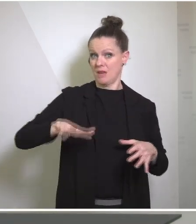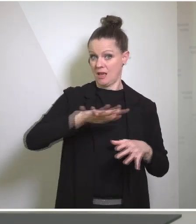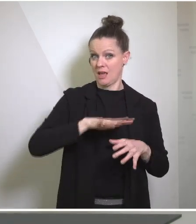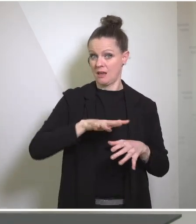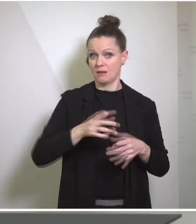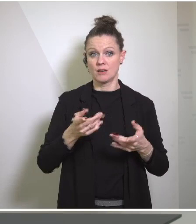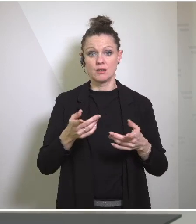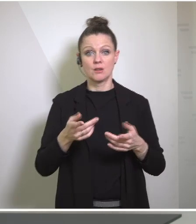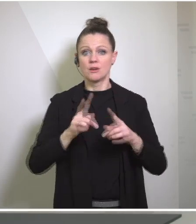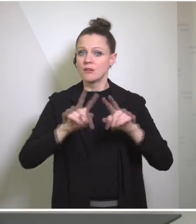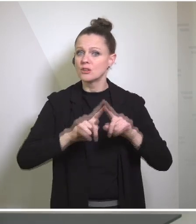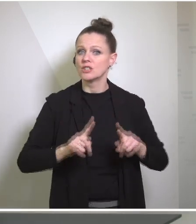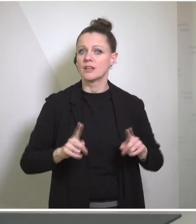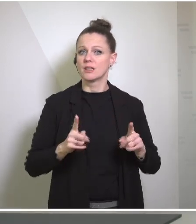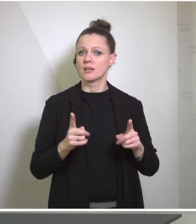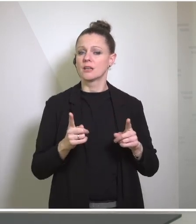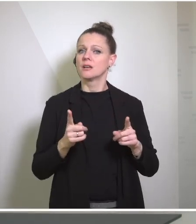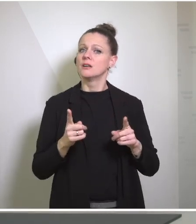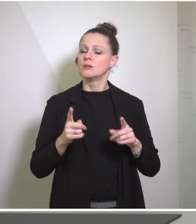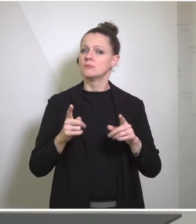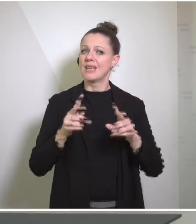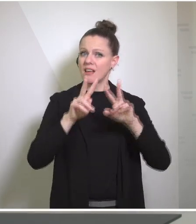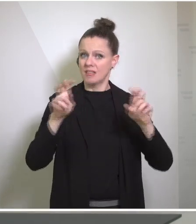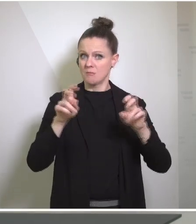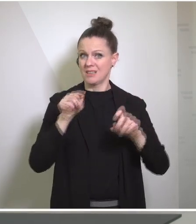the criminal organizations are trying to make markets elsewhere. That's one of the reasons along